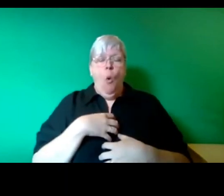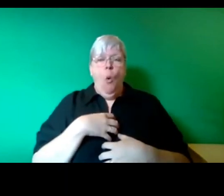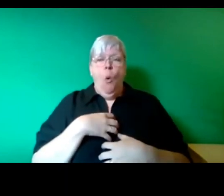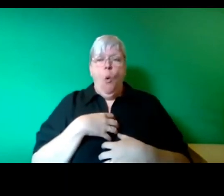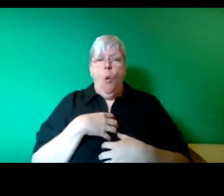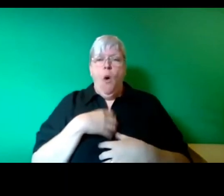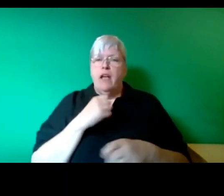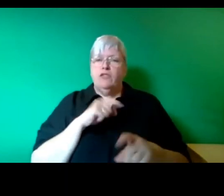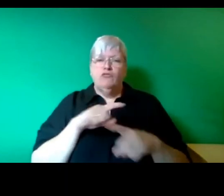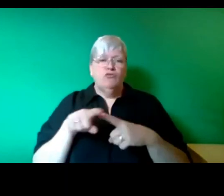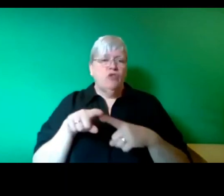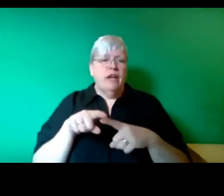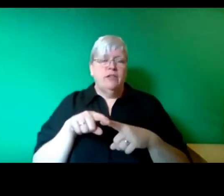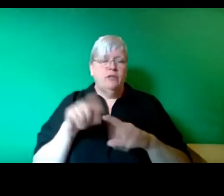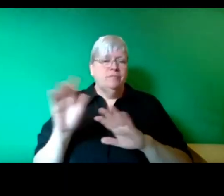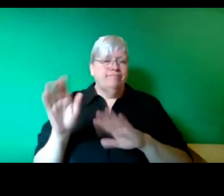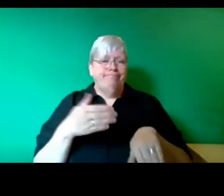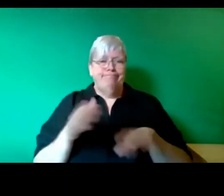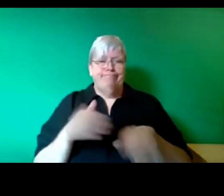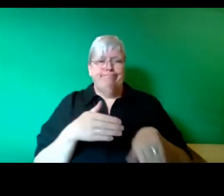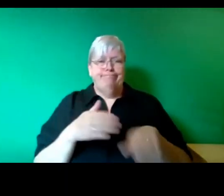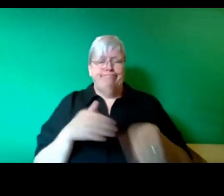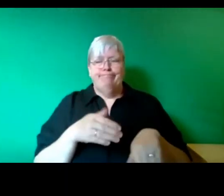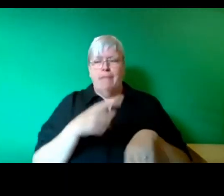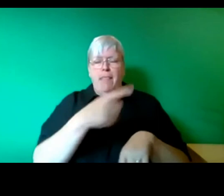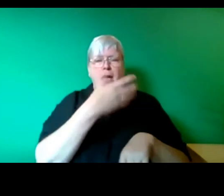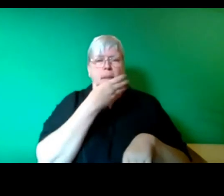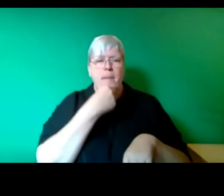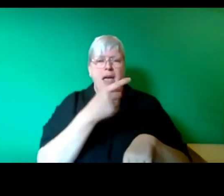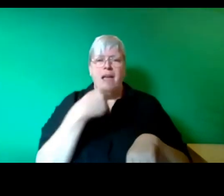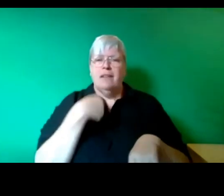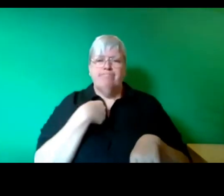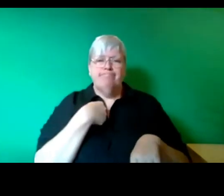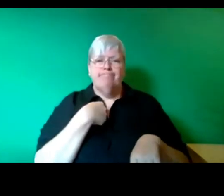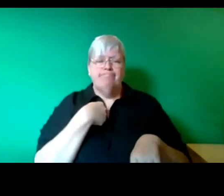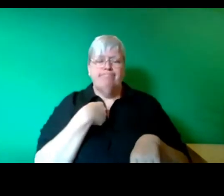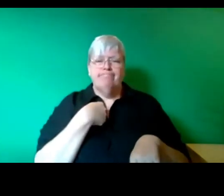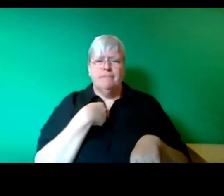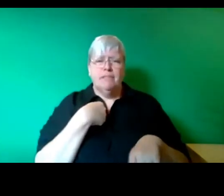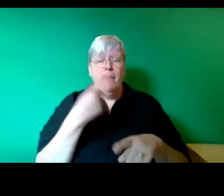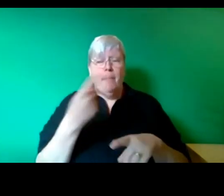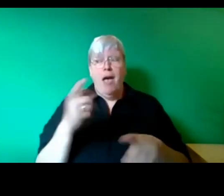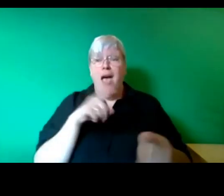redbait him out of politics and yet he was one of the most respected leaders I've ever had the